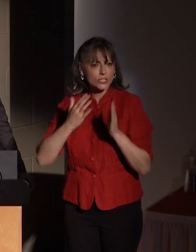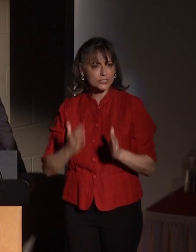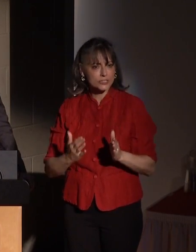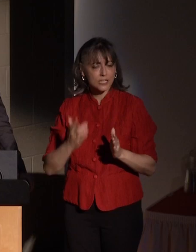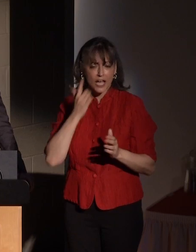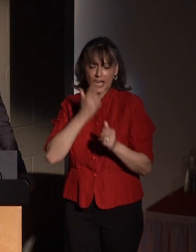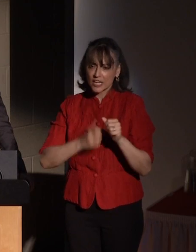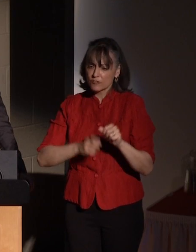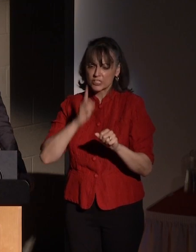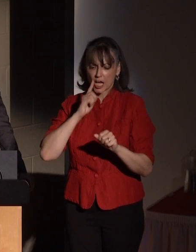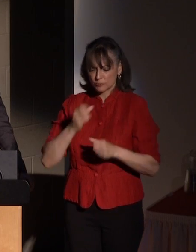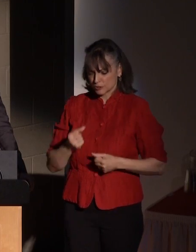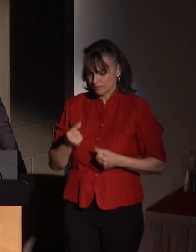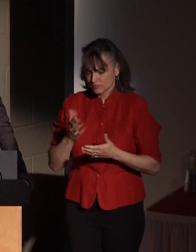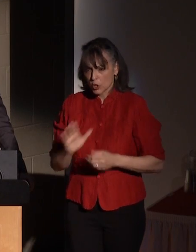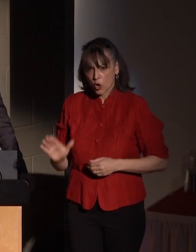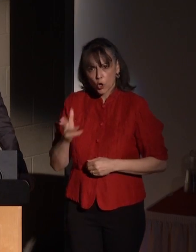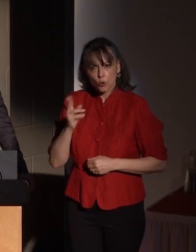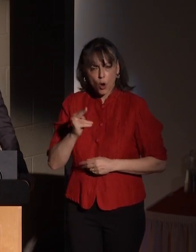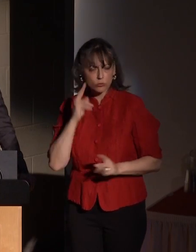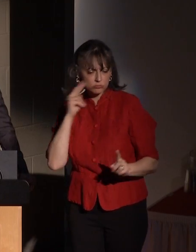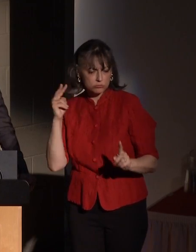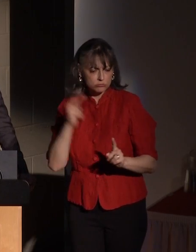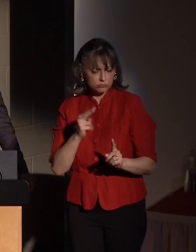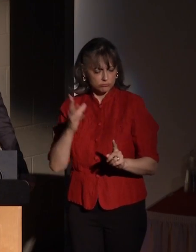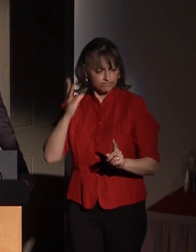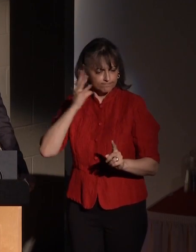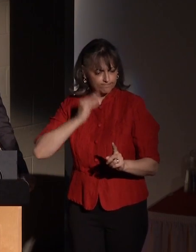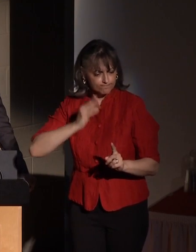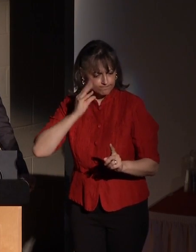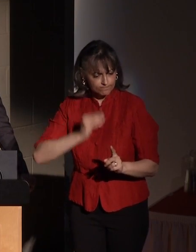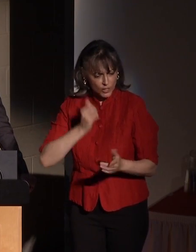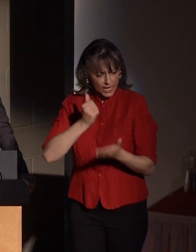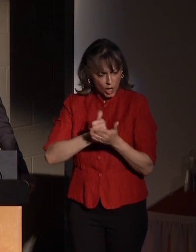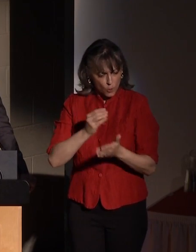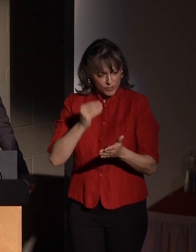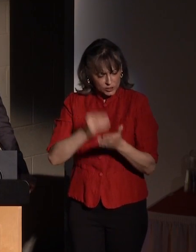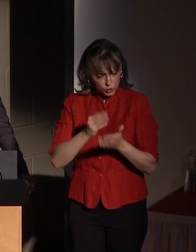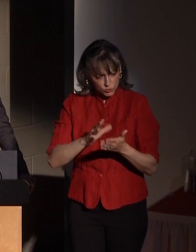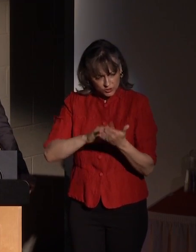and helping students to hone new skills as glass artists.